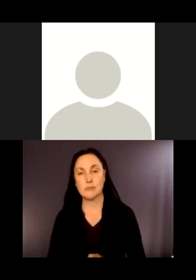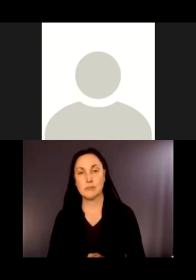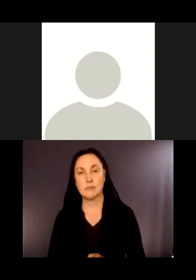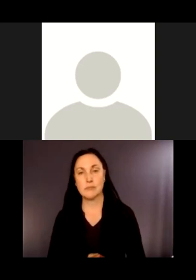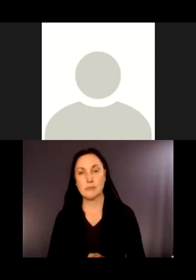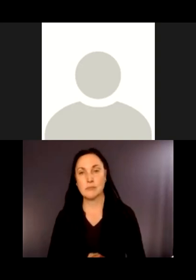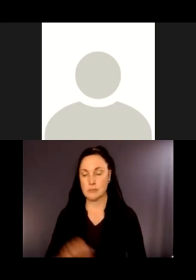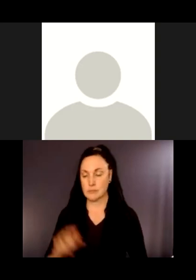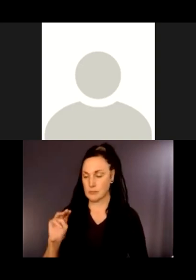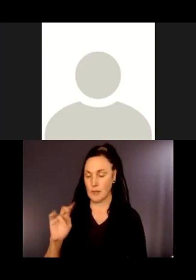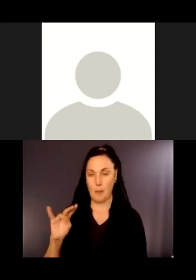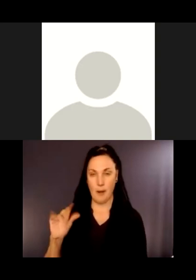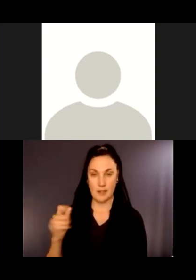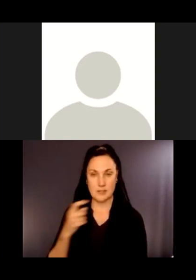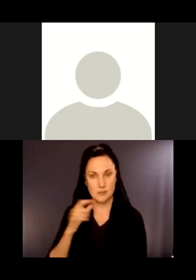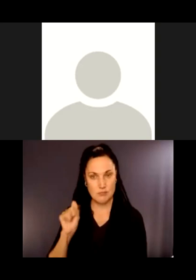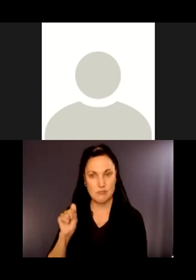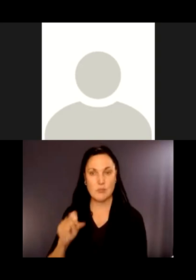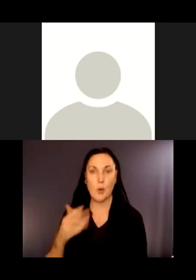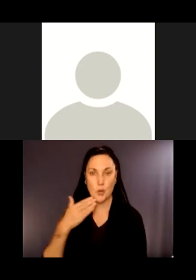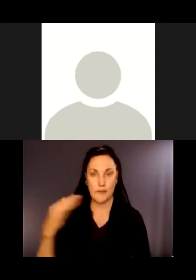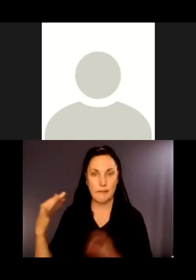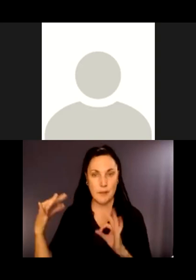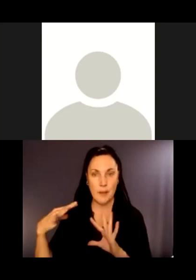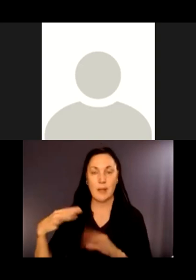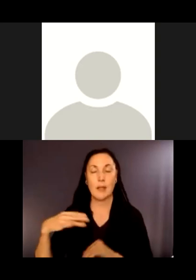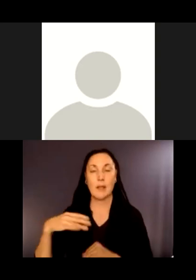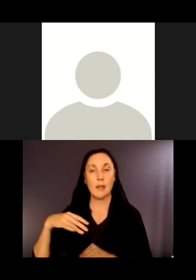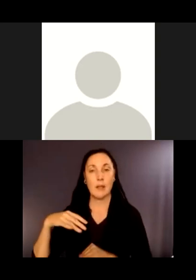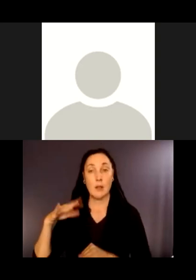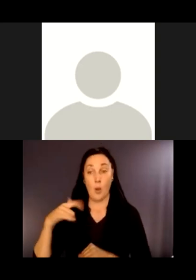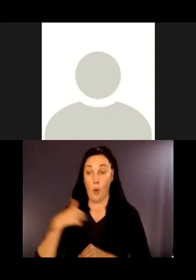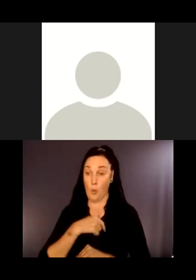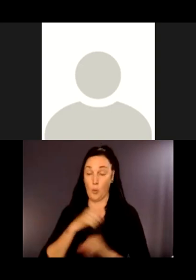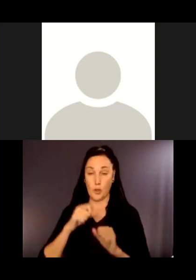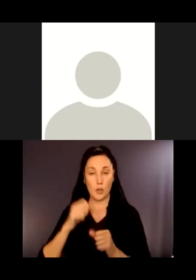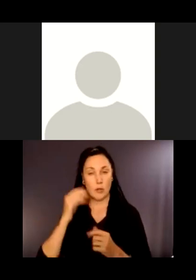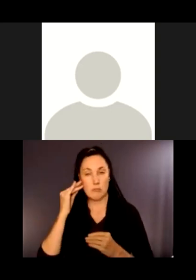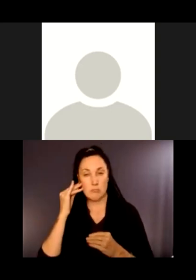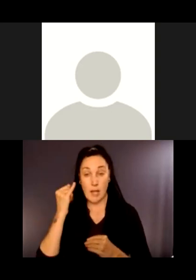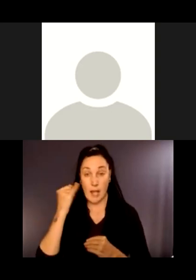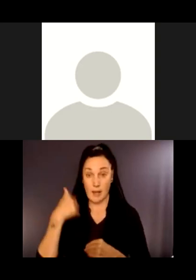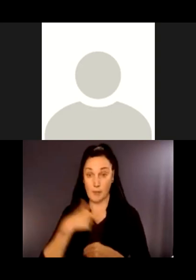Yeah, and that's really good input. We can look at -- if we do create hard-copy trail guides,